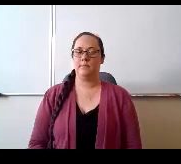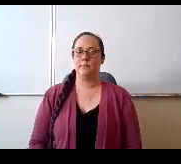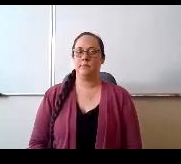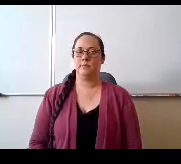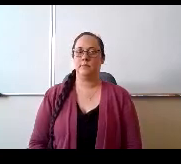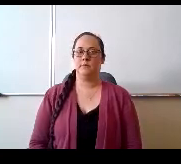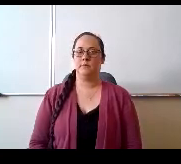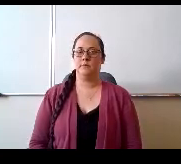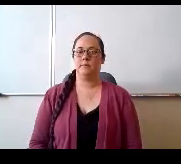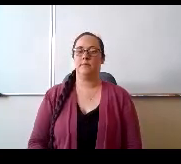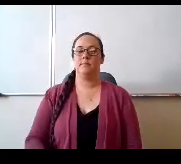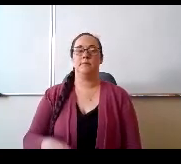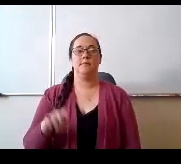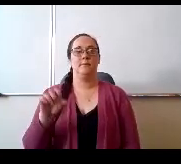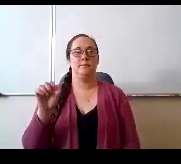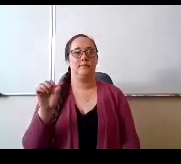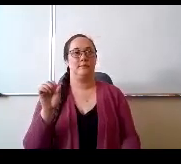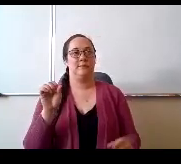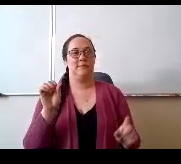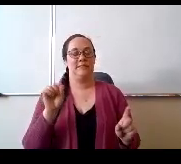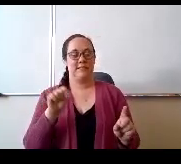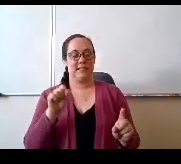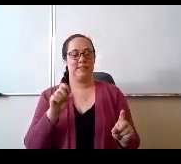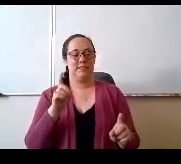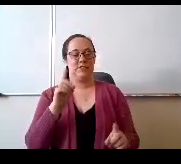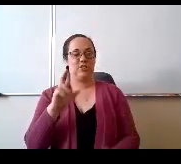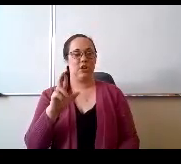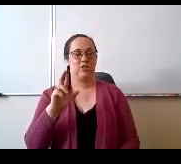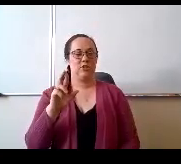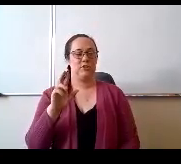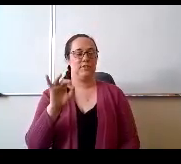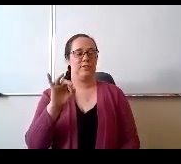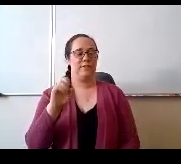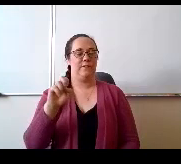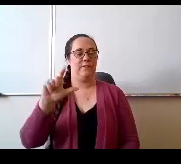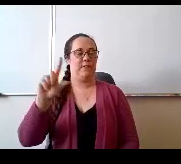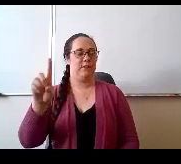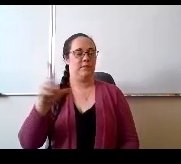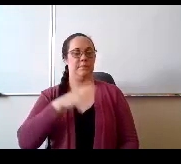Yes, Doctor, Doctor Field please. Anne and crew.